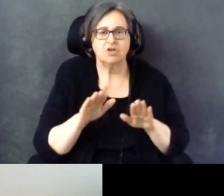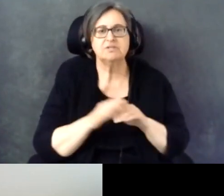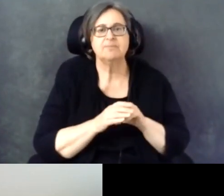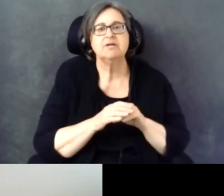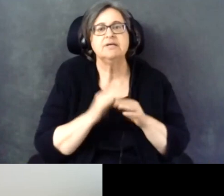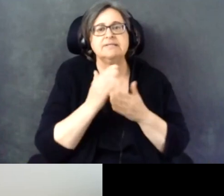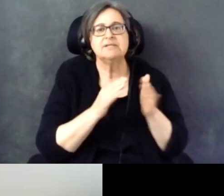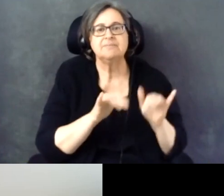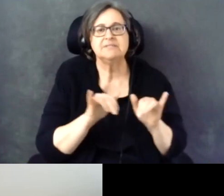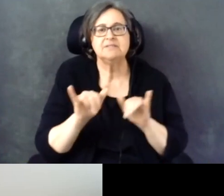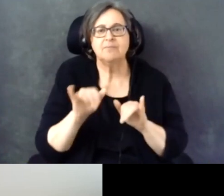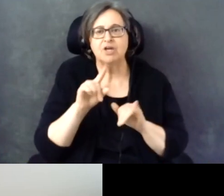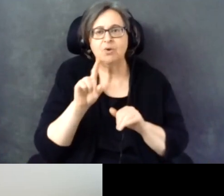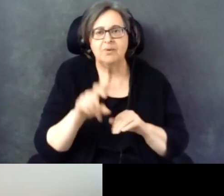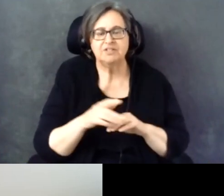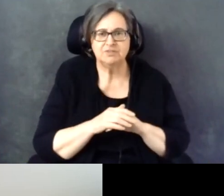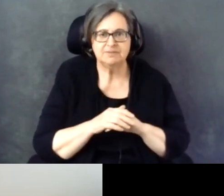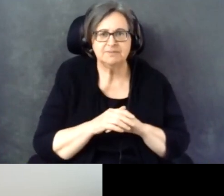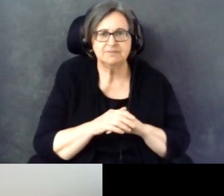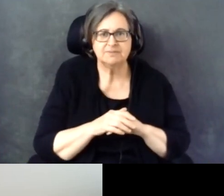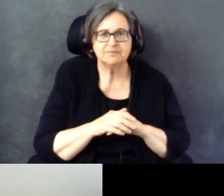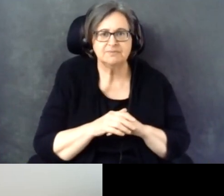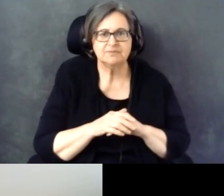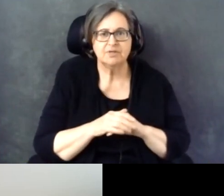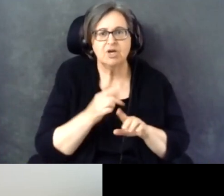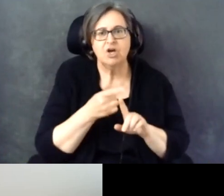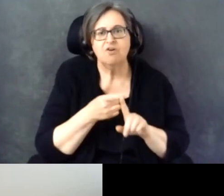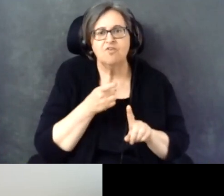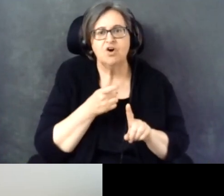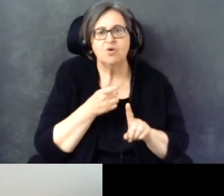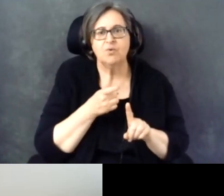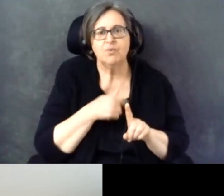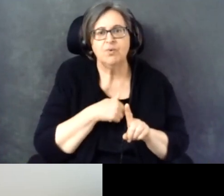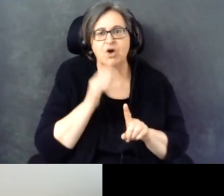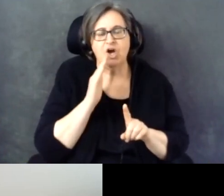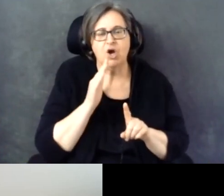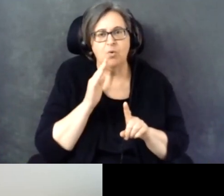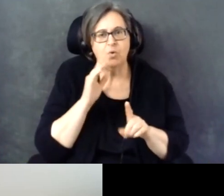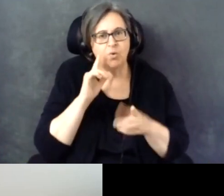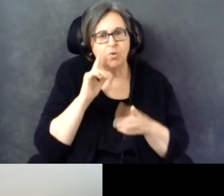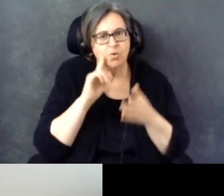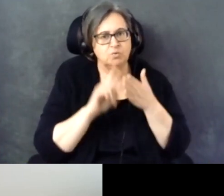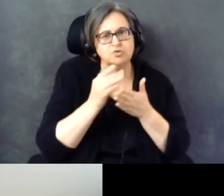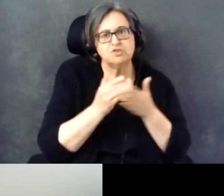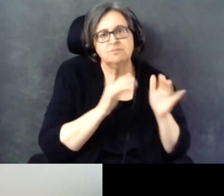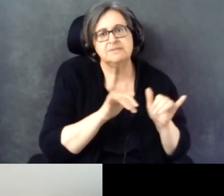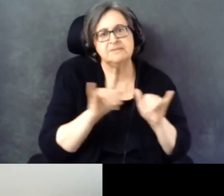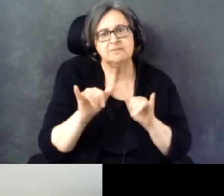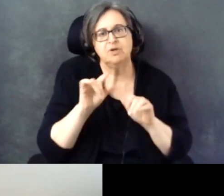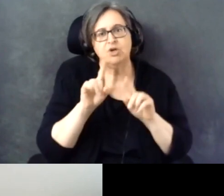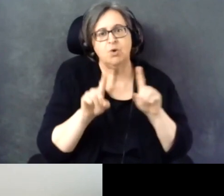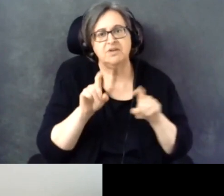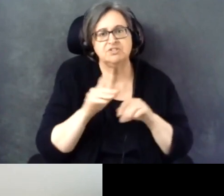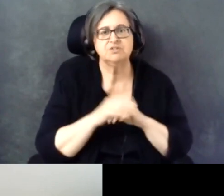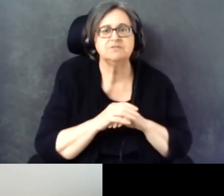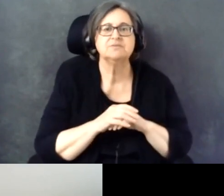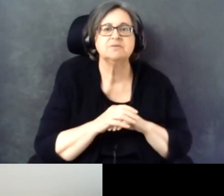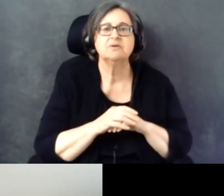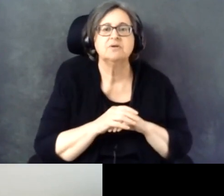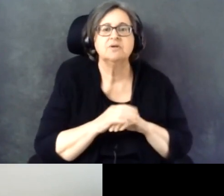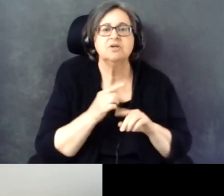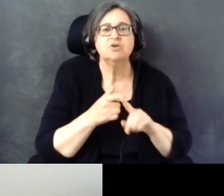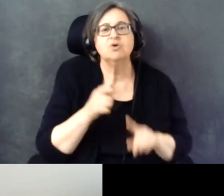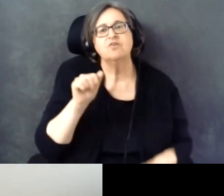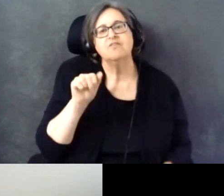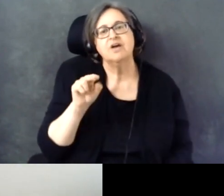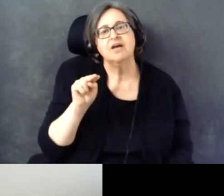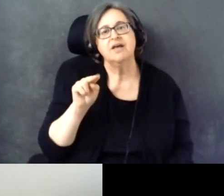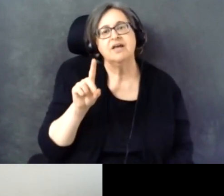So I'll go through some similar questions from Andrew.